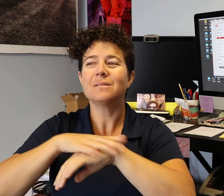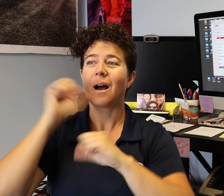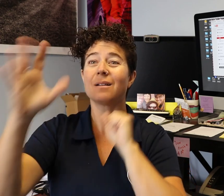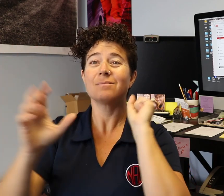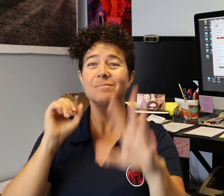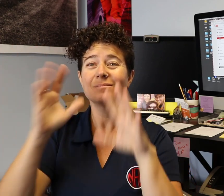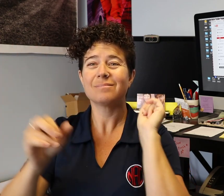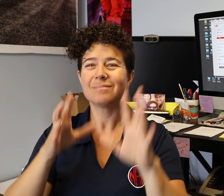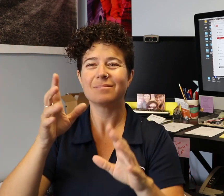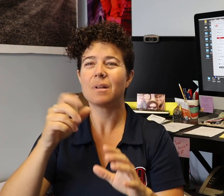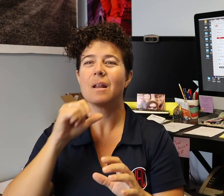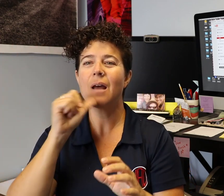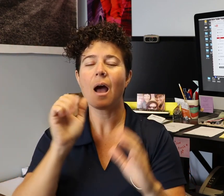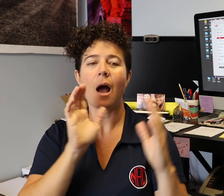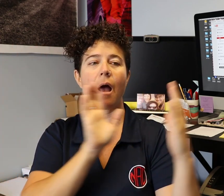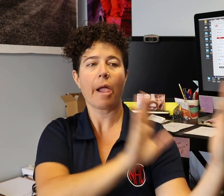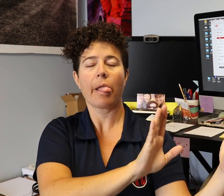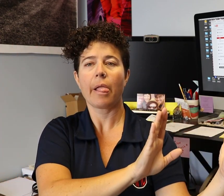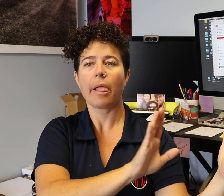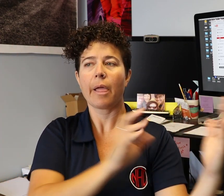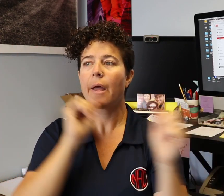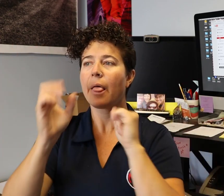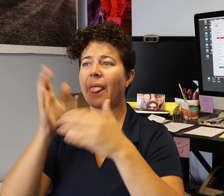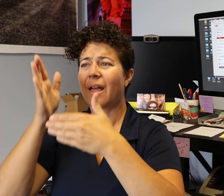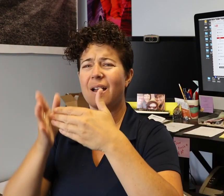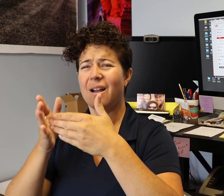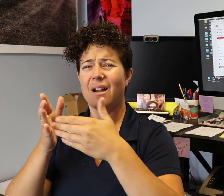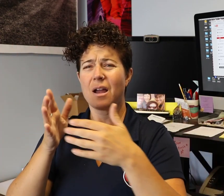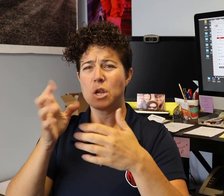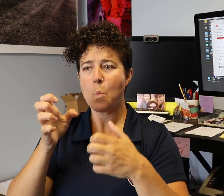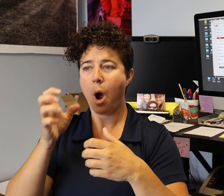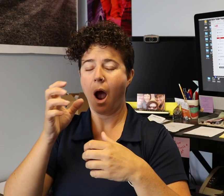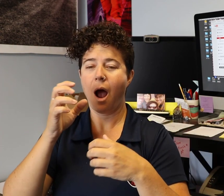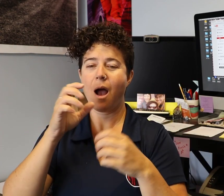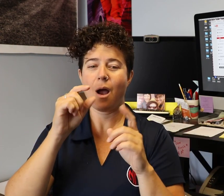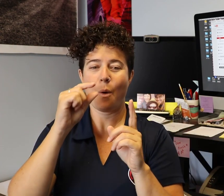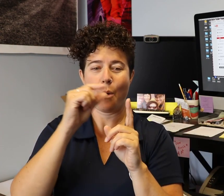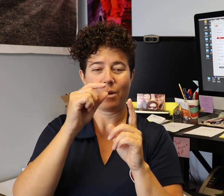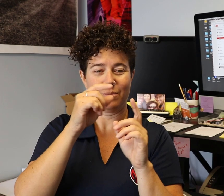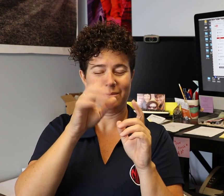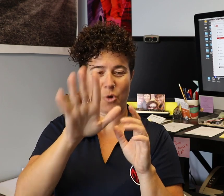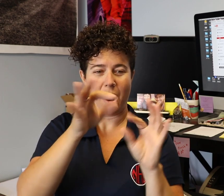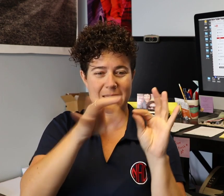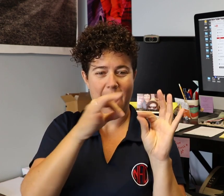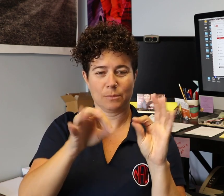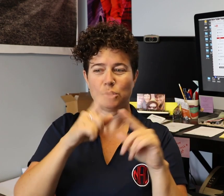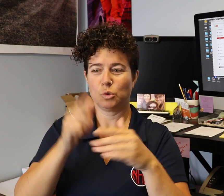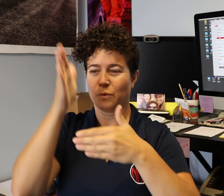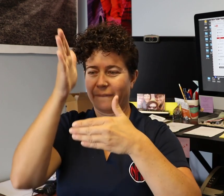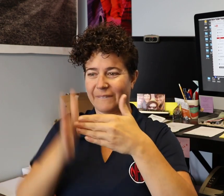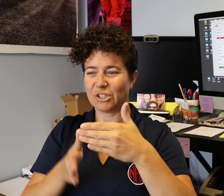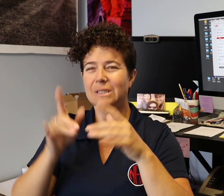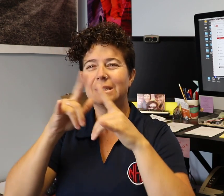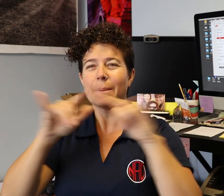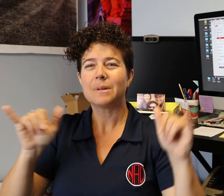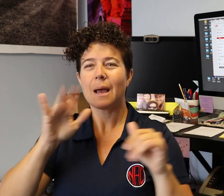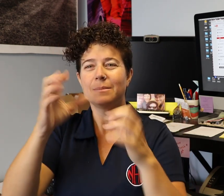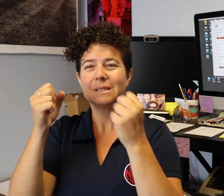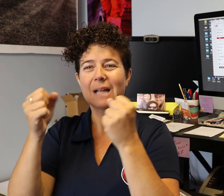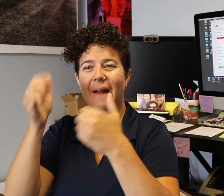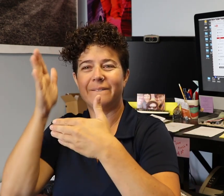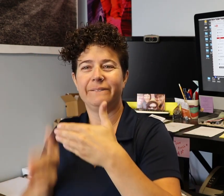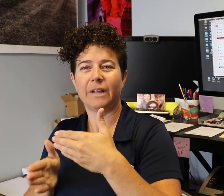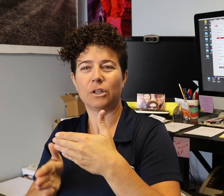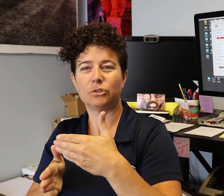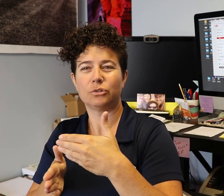You want to ensure that the captions follow the dialogue and avoid having captions end sooner or later.